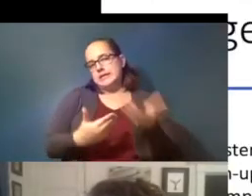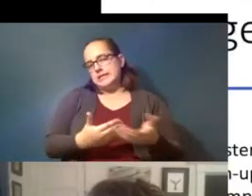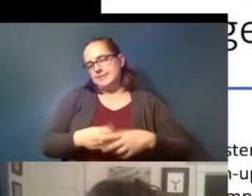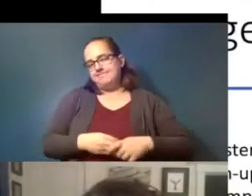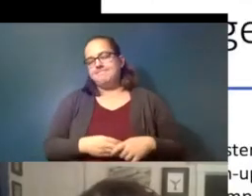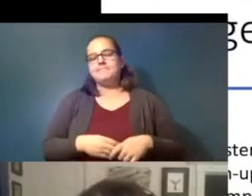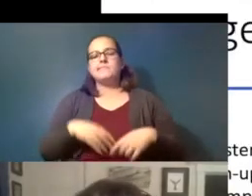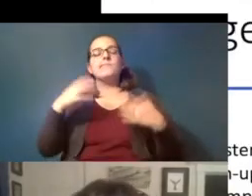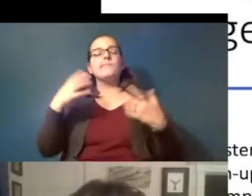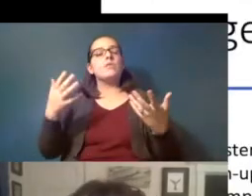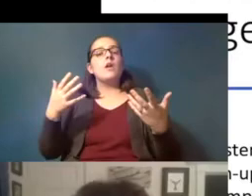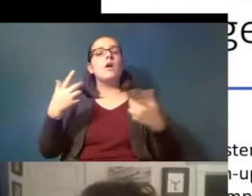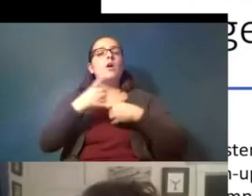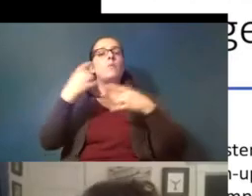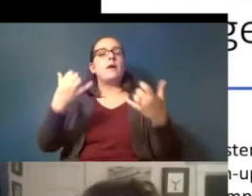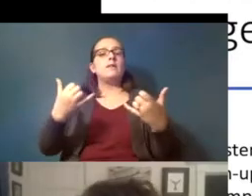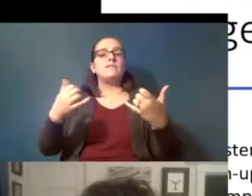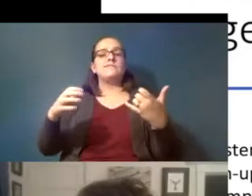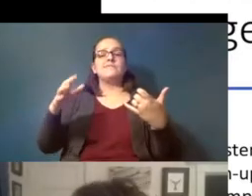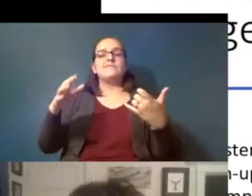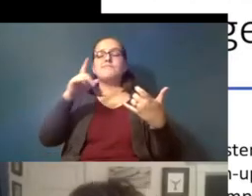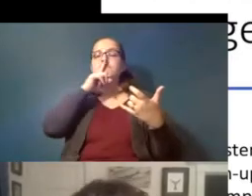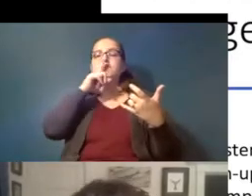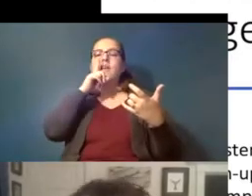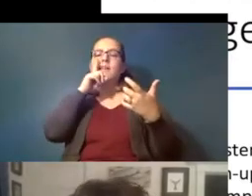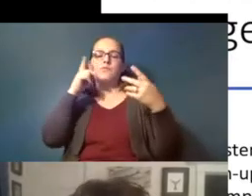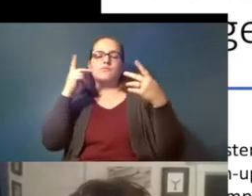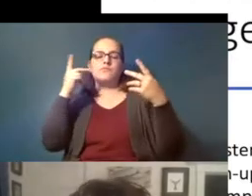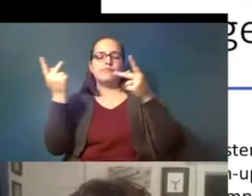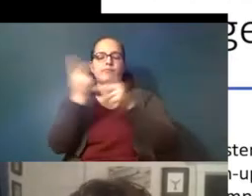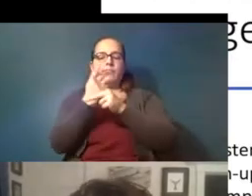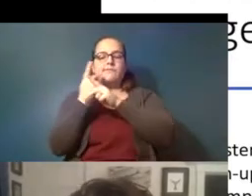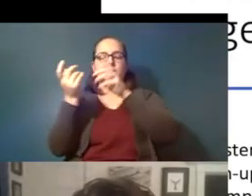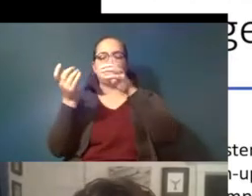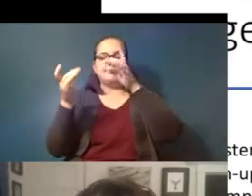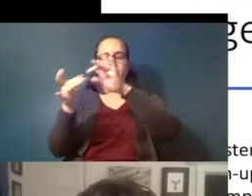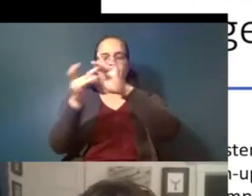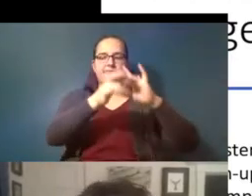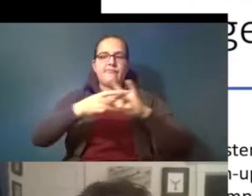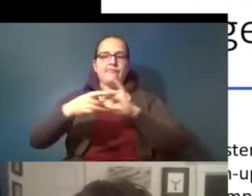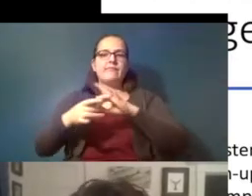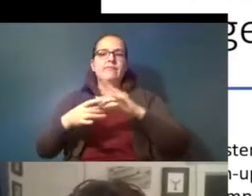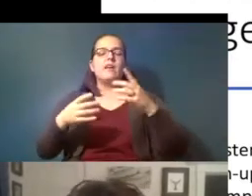so you know right now it's about putting it all together and figuring out how an effect on one